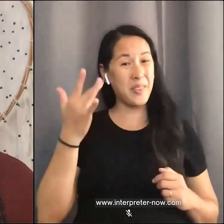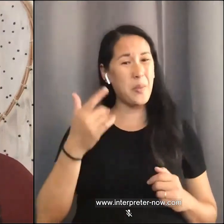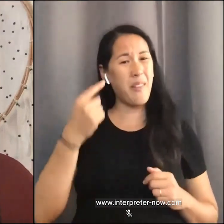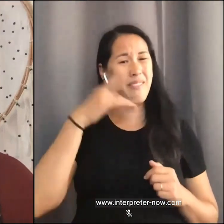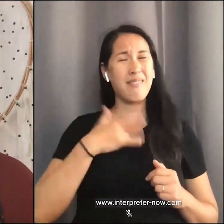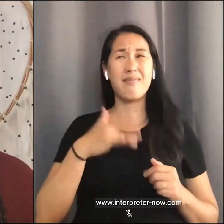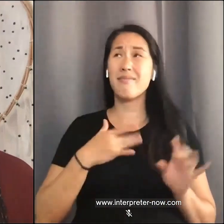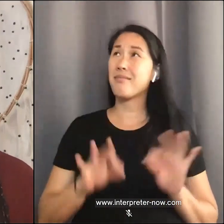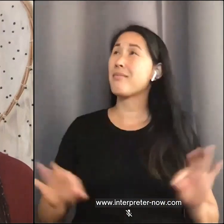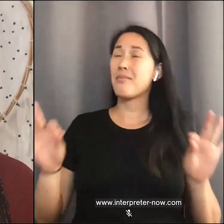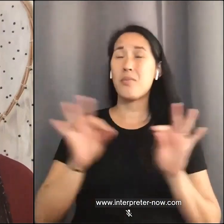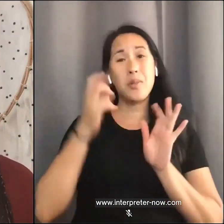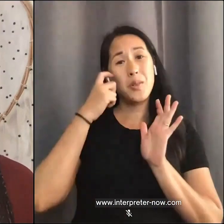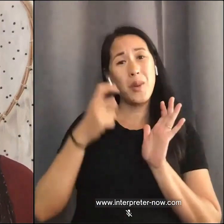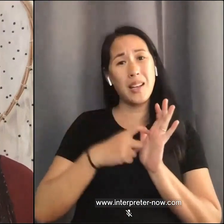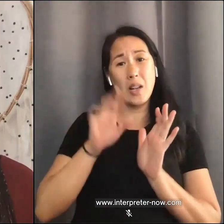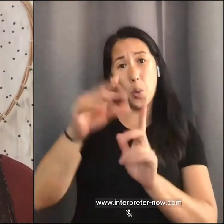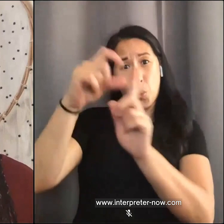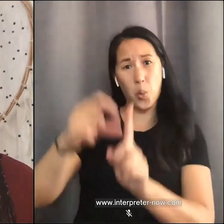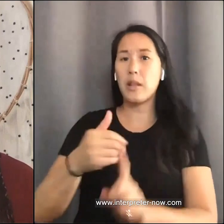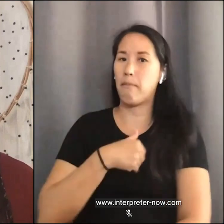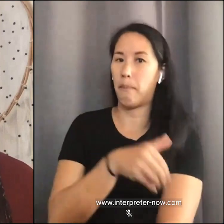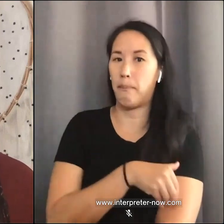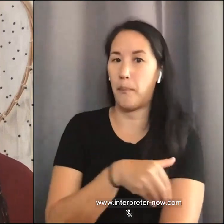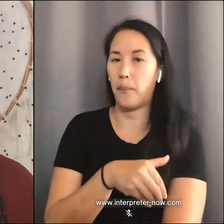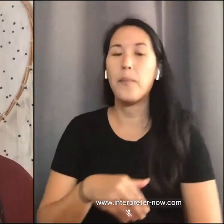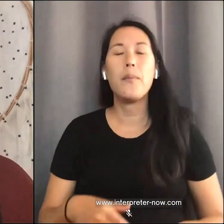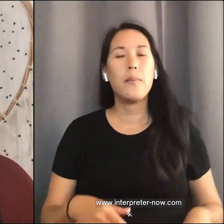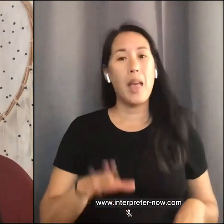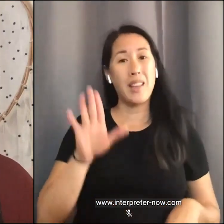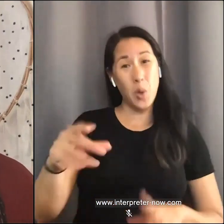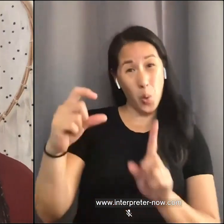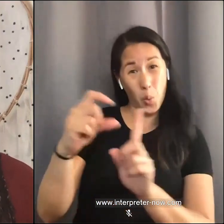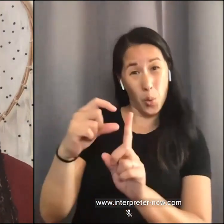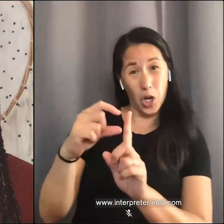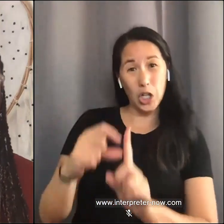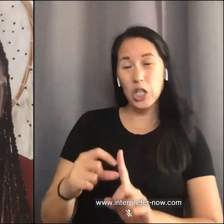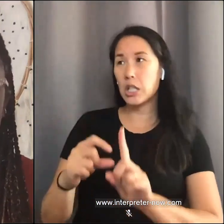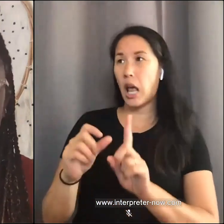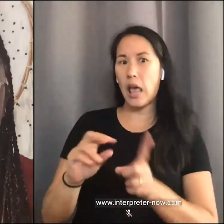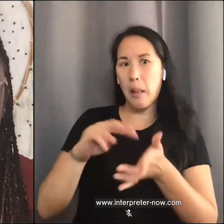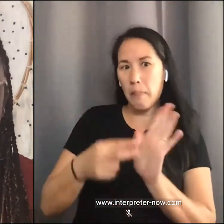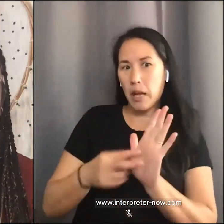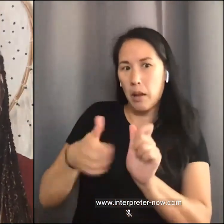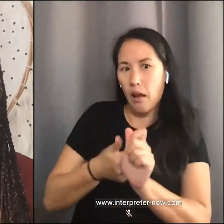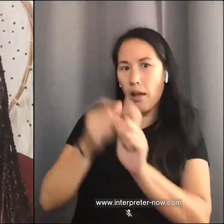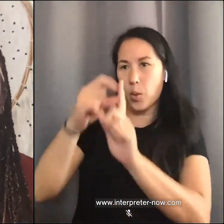words, and how much weight your words and the connotation of those words actually have.